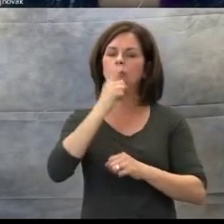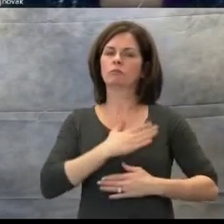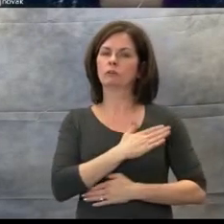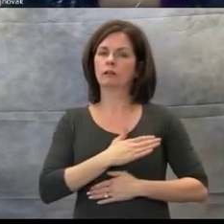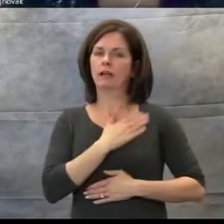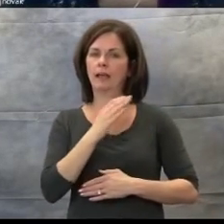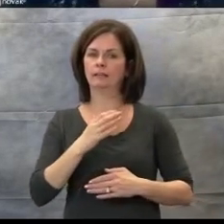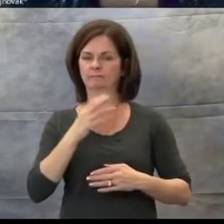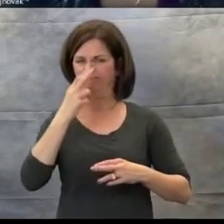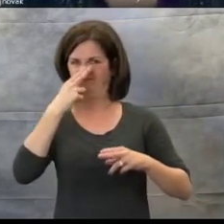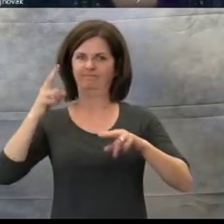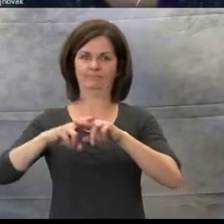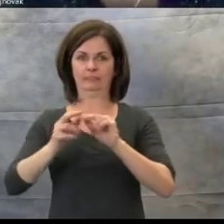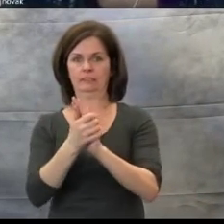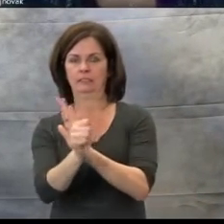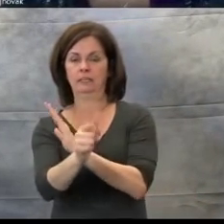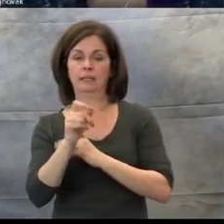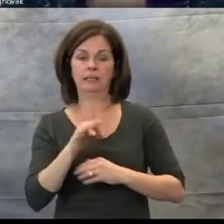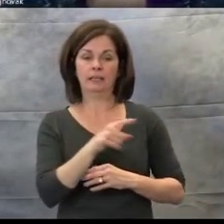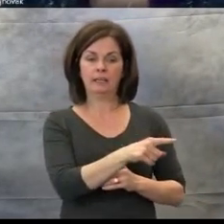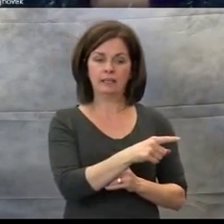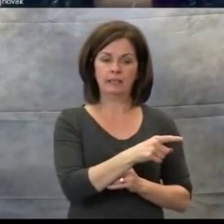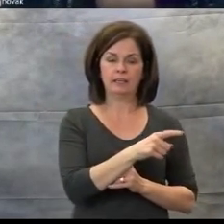for a student or if a student is talented or gifted